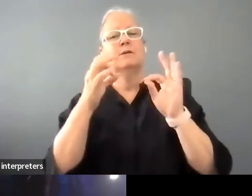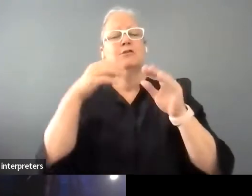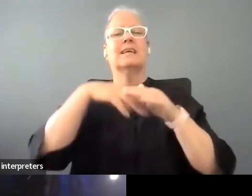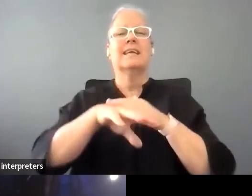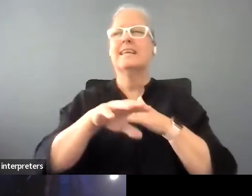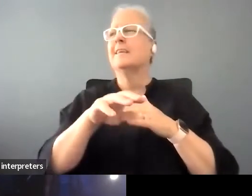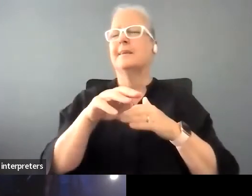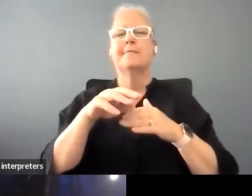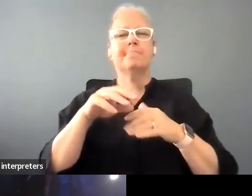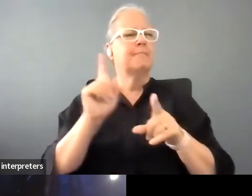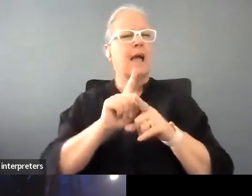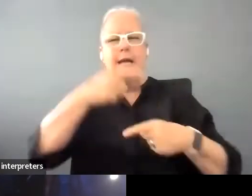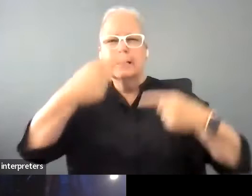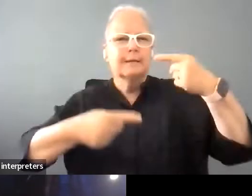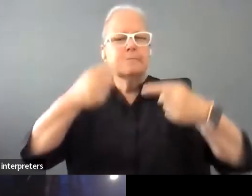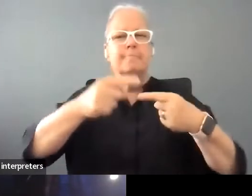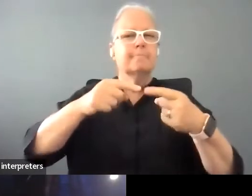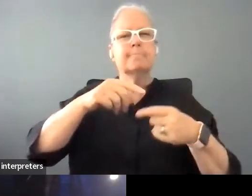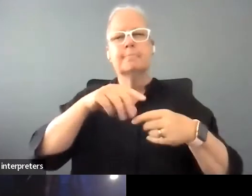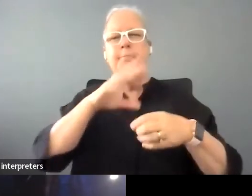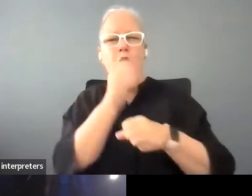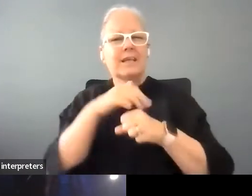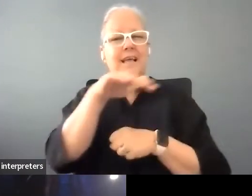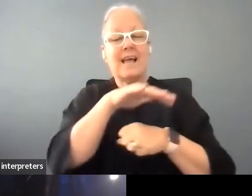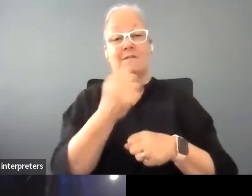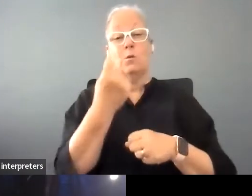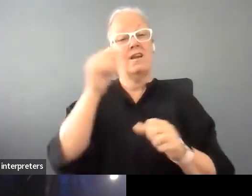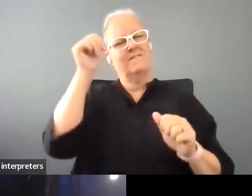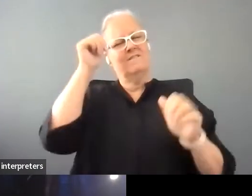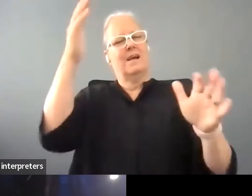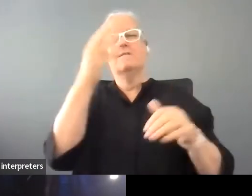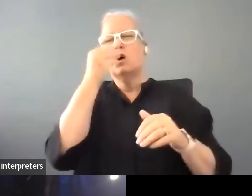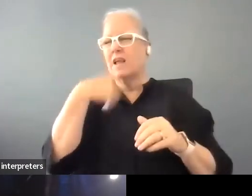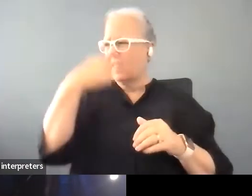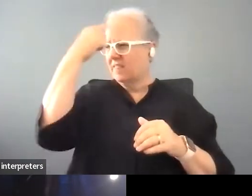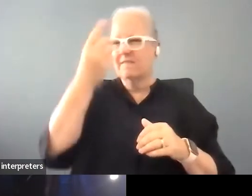there's a very famous kind of photo of her that's probably from the Herald Sun, I'm not sure